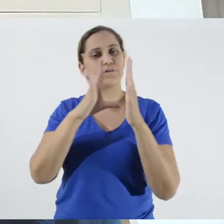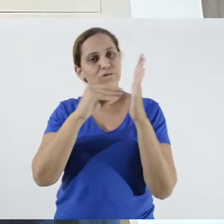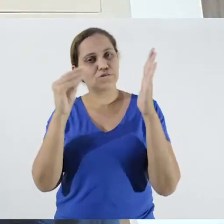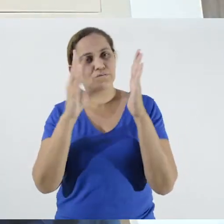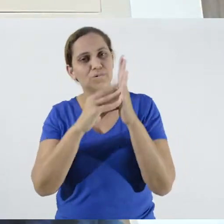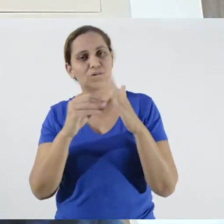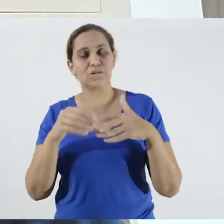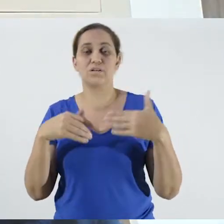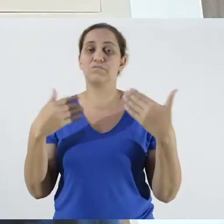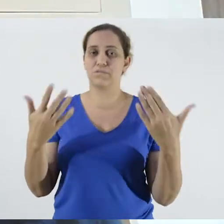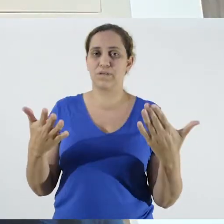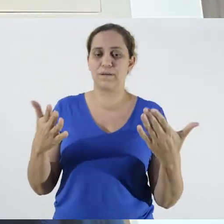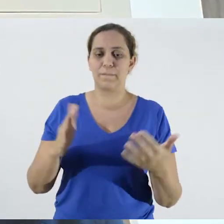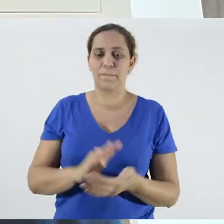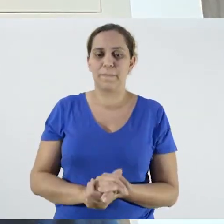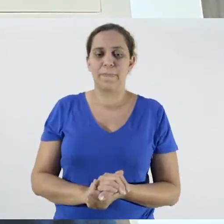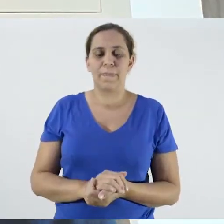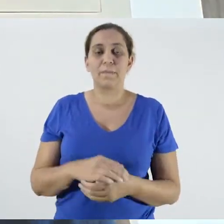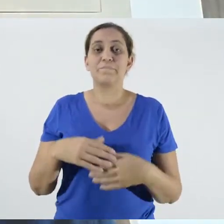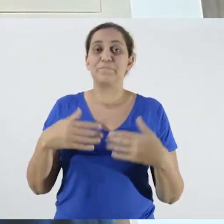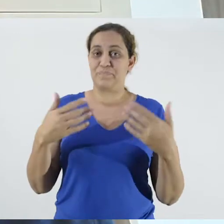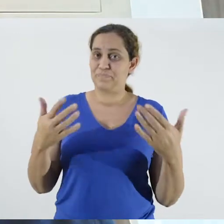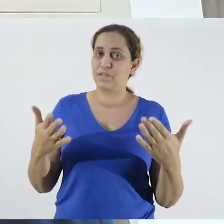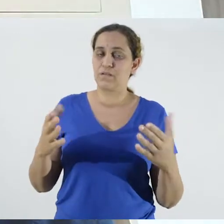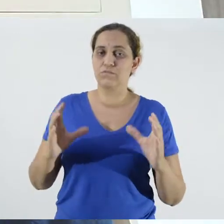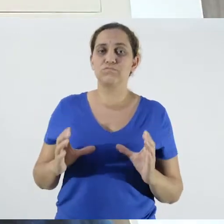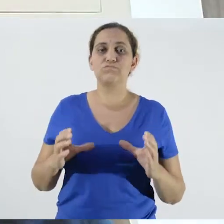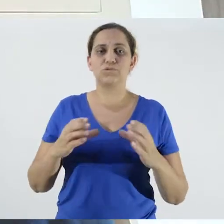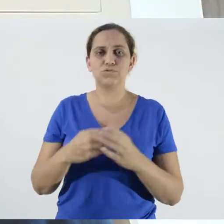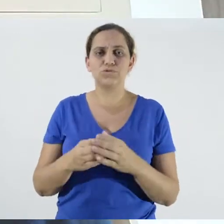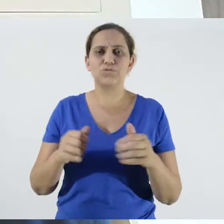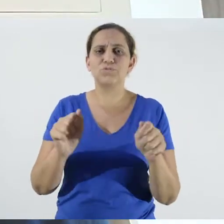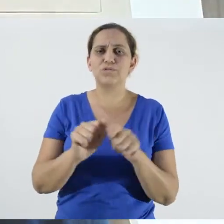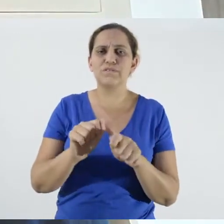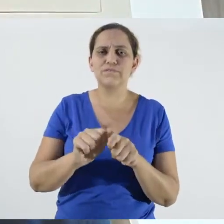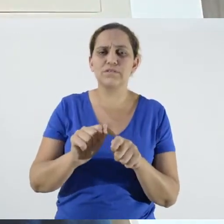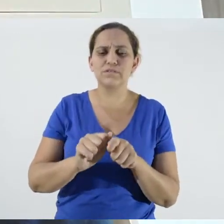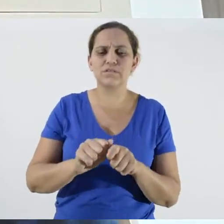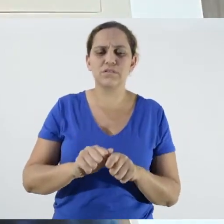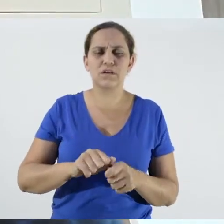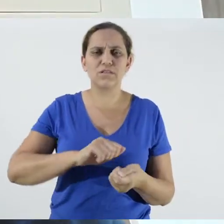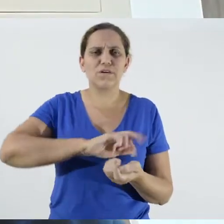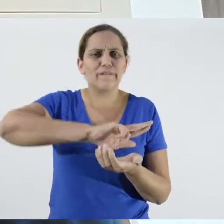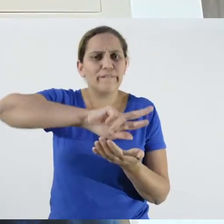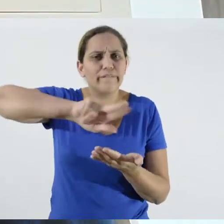Our group is doing various interactions,